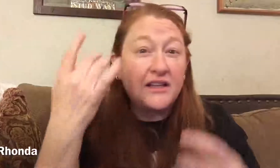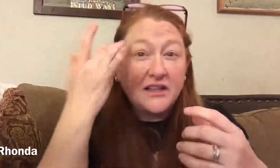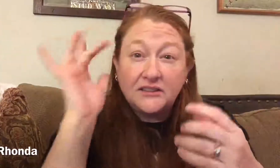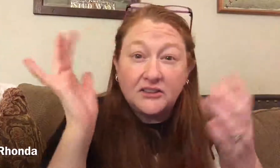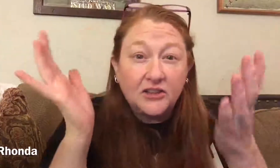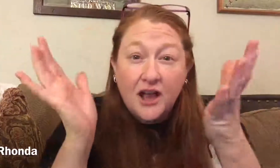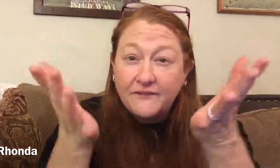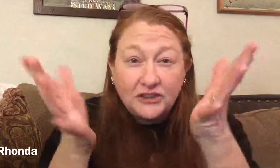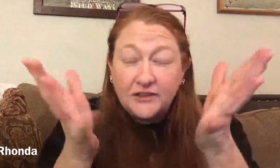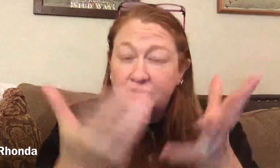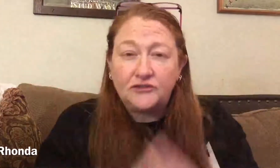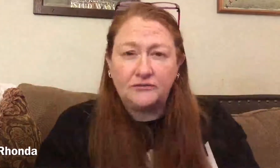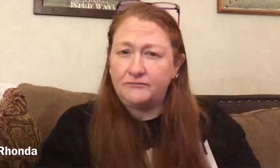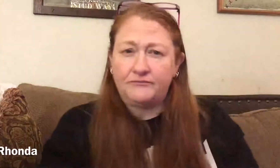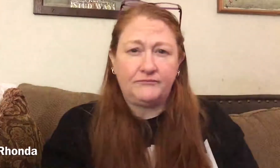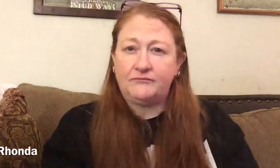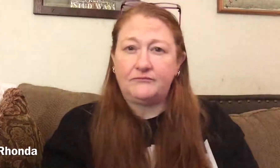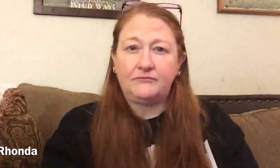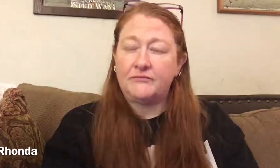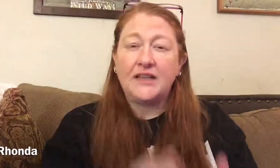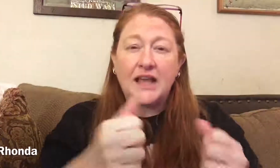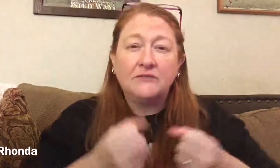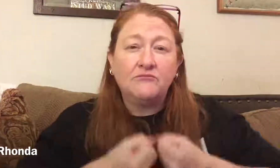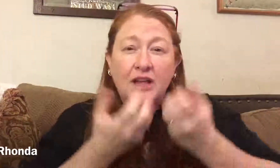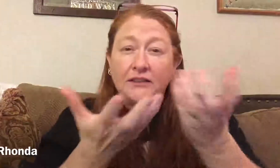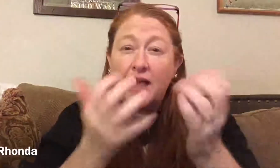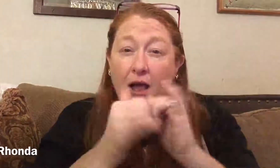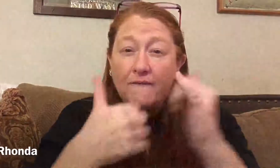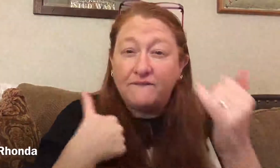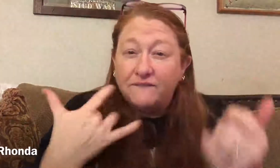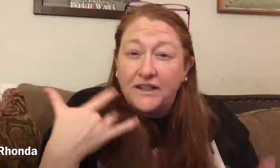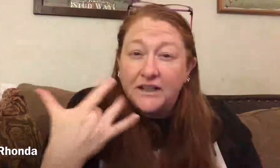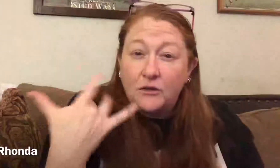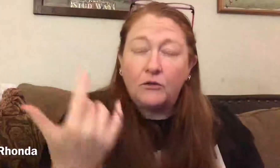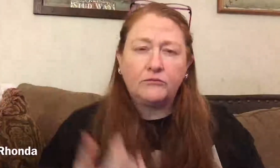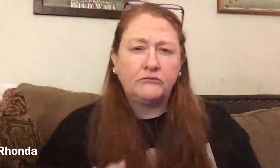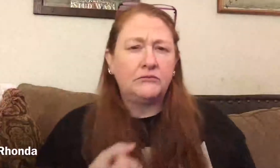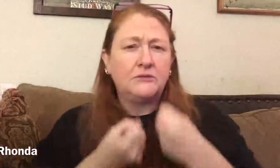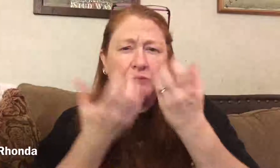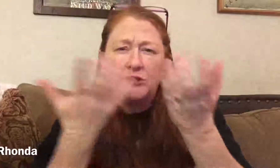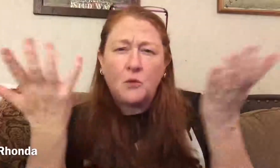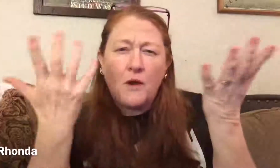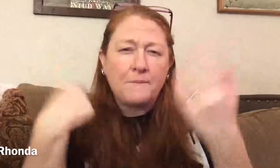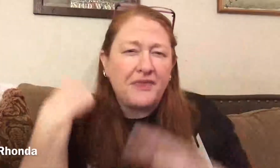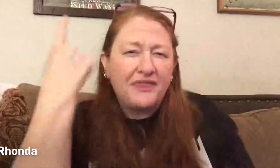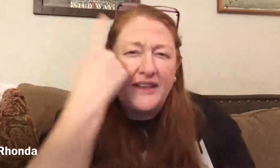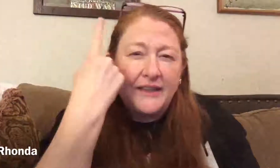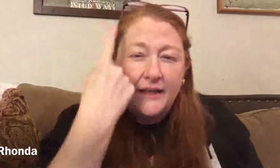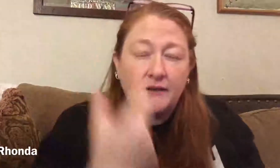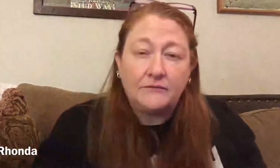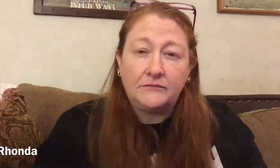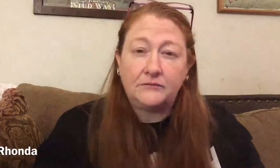like intelligent conversations. I can express what I am feeling... what I am thinking about..